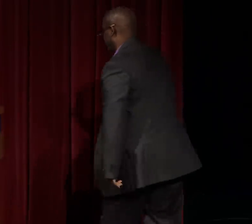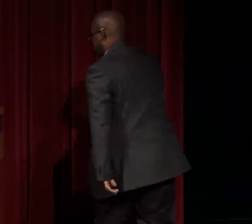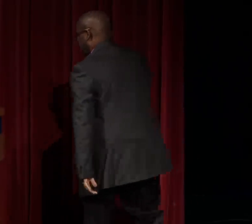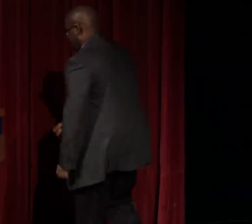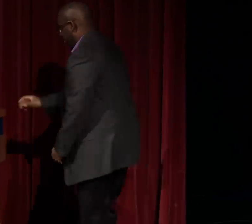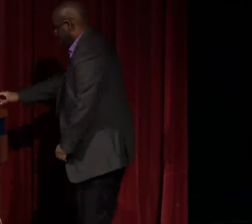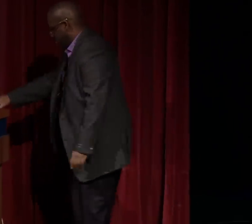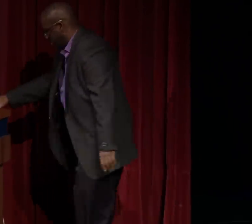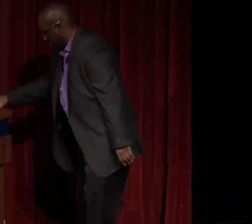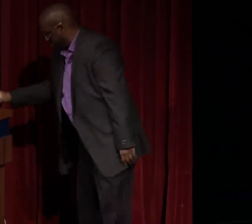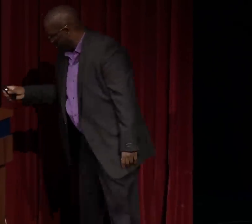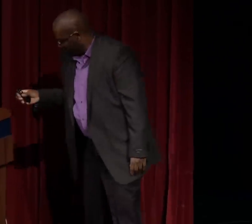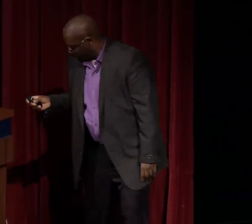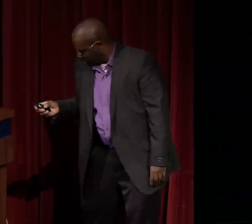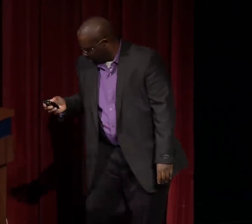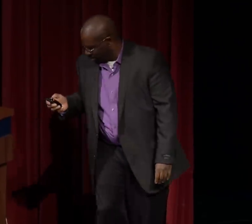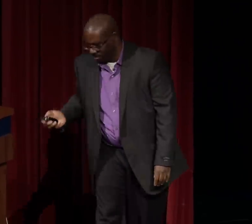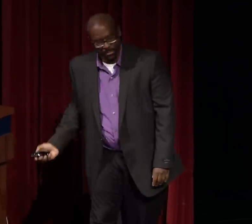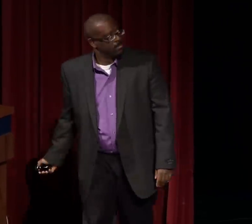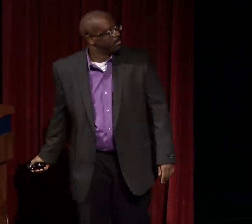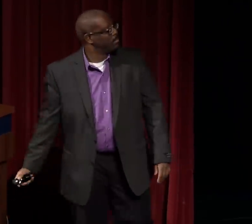That's a reflection and embodiment of who she is.